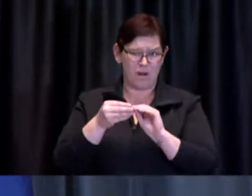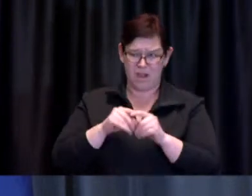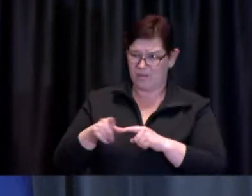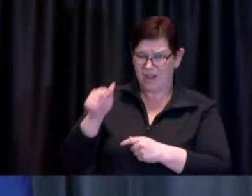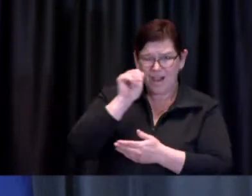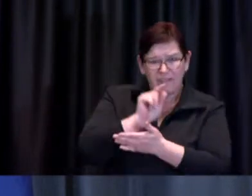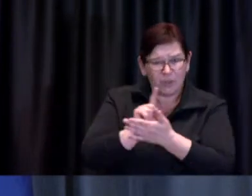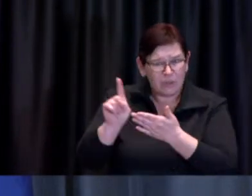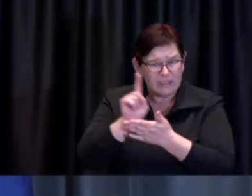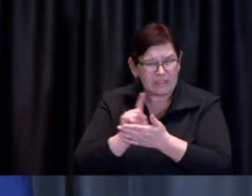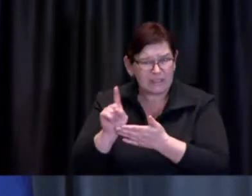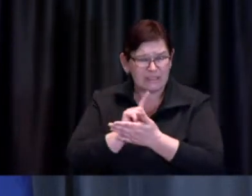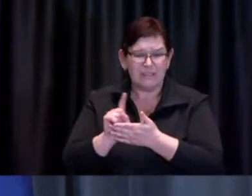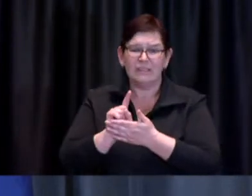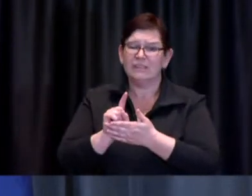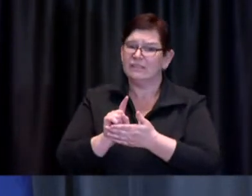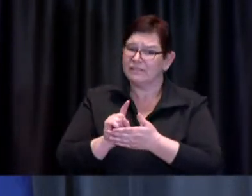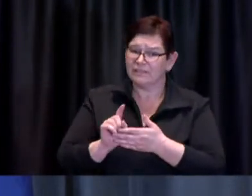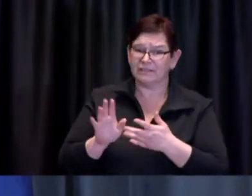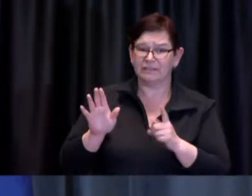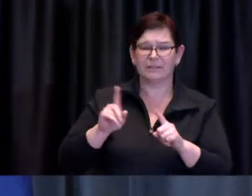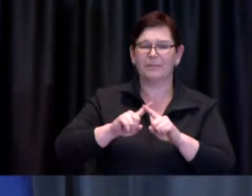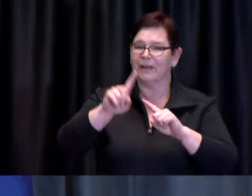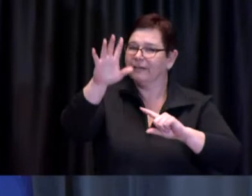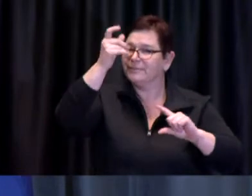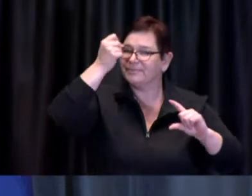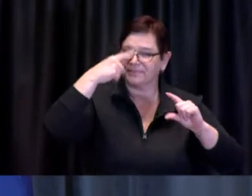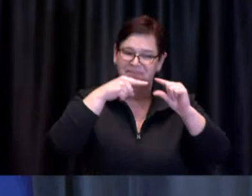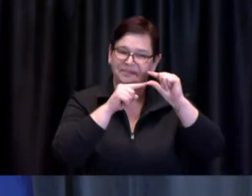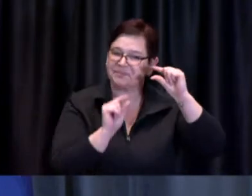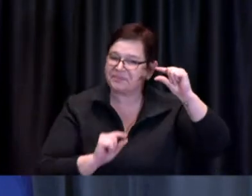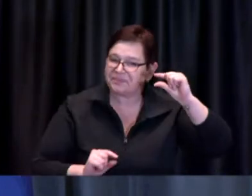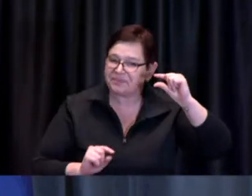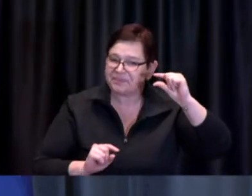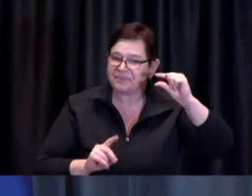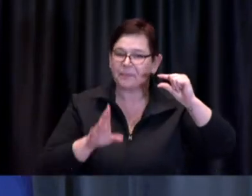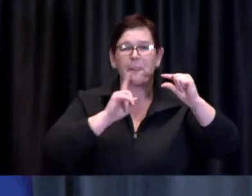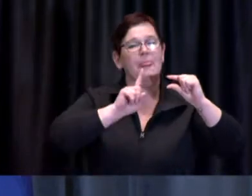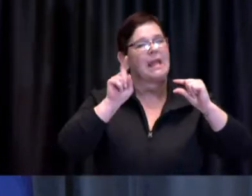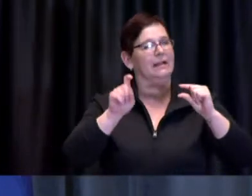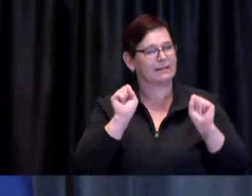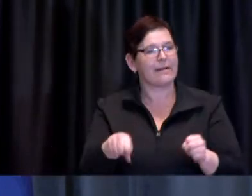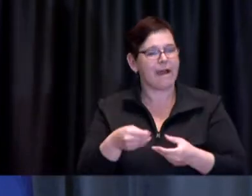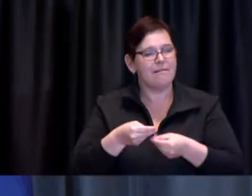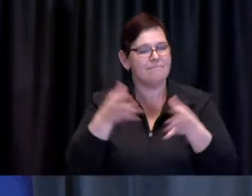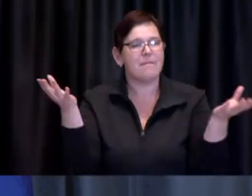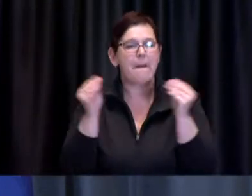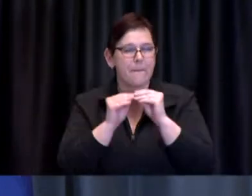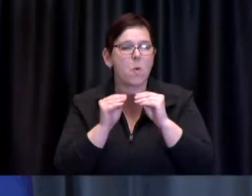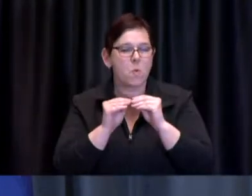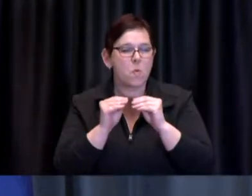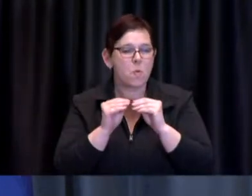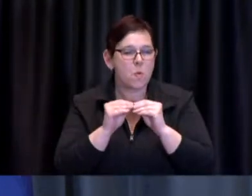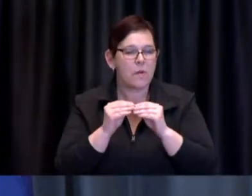this is only a portion of what we are capable of delivering. We are intentionally scaling our clinic operations,